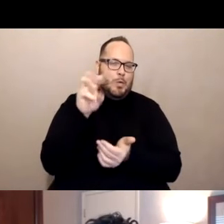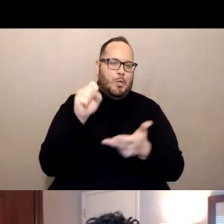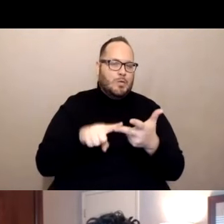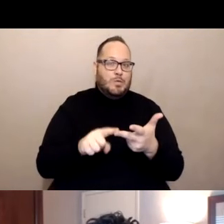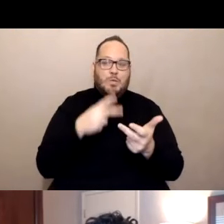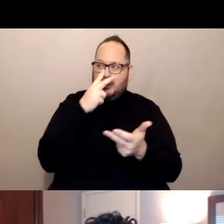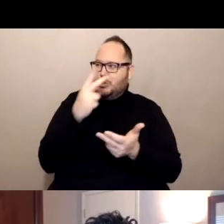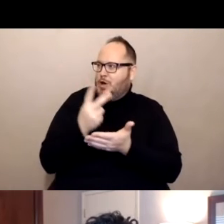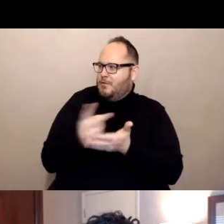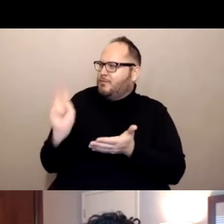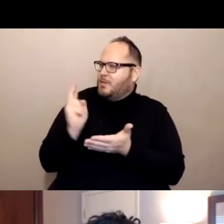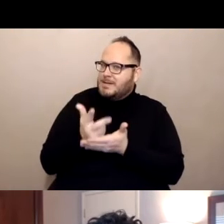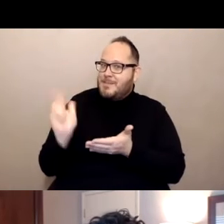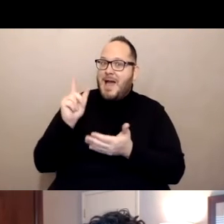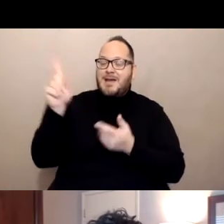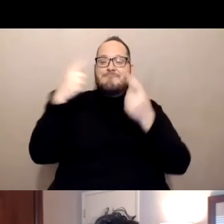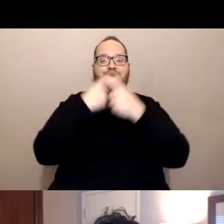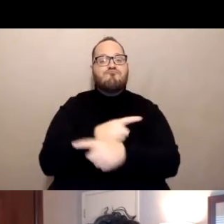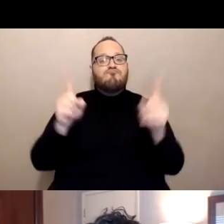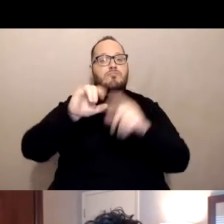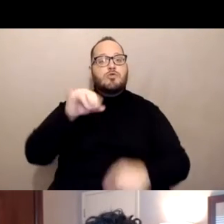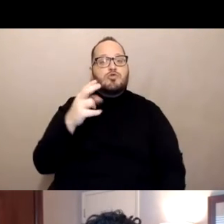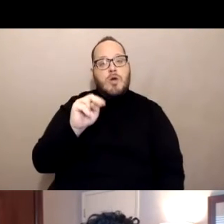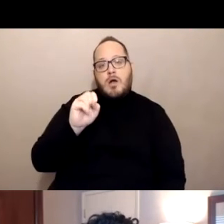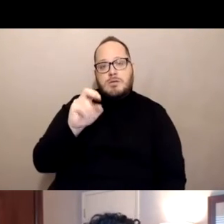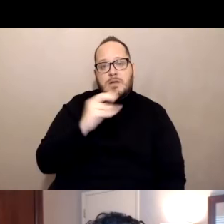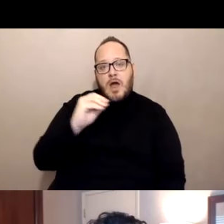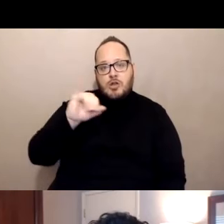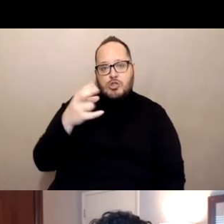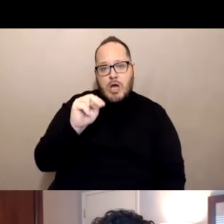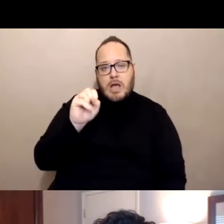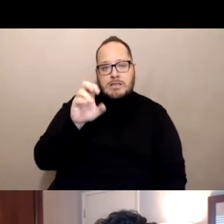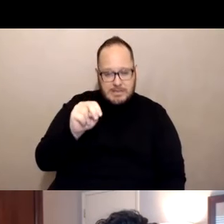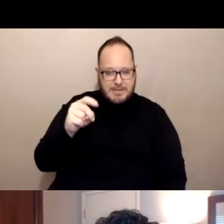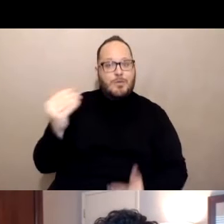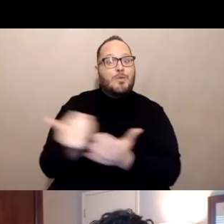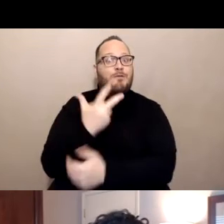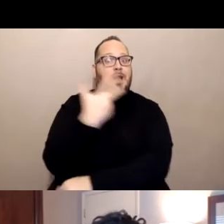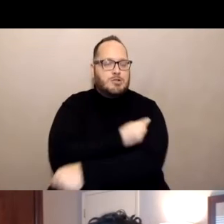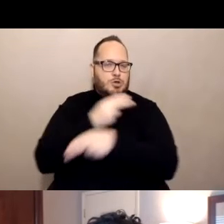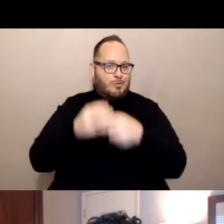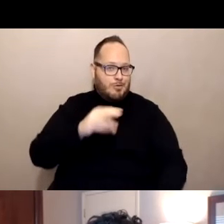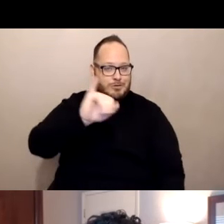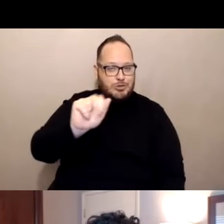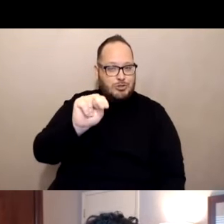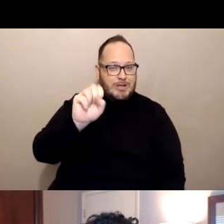of Johnson and Johnson's Janssen vaccine. Like the other two vaccines that we talked about